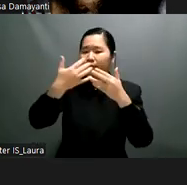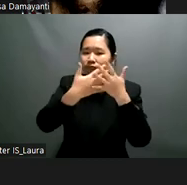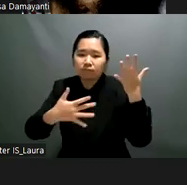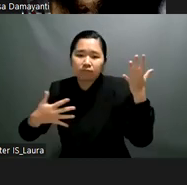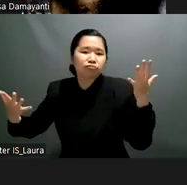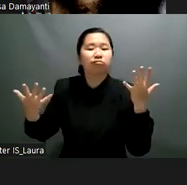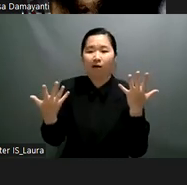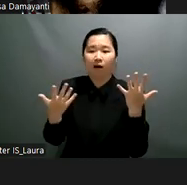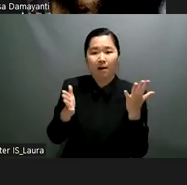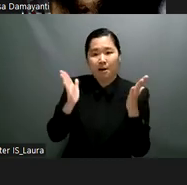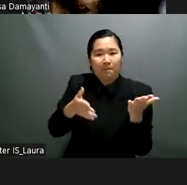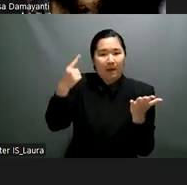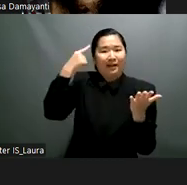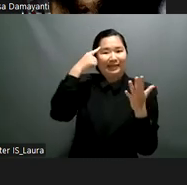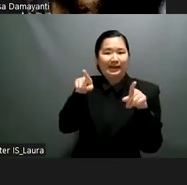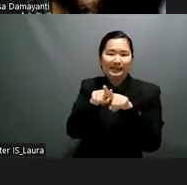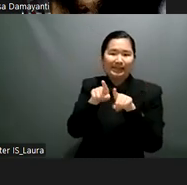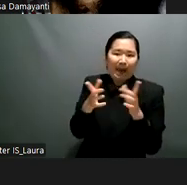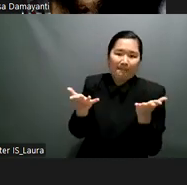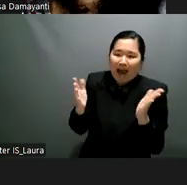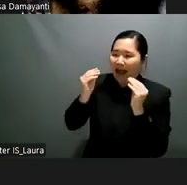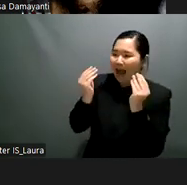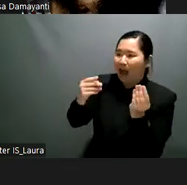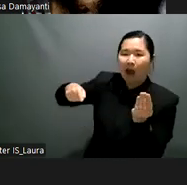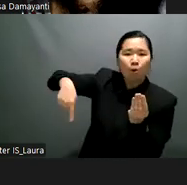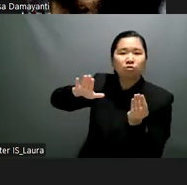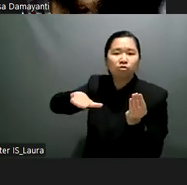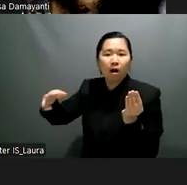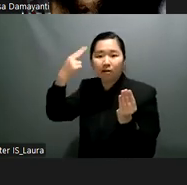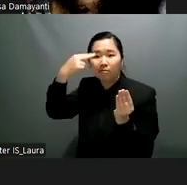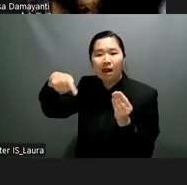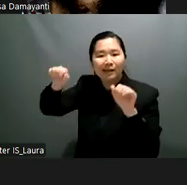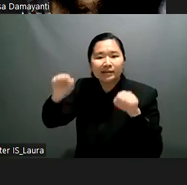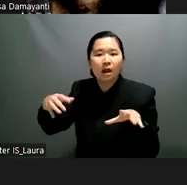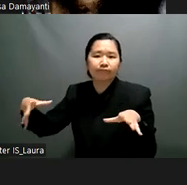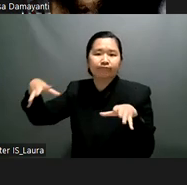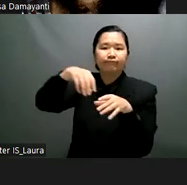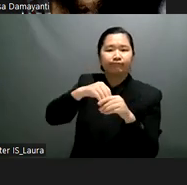could get better support on how to include a blind particular site a student into their classroom